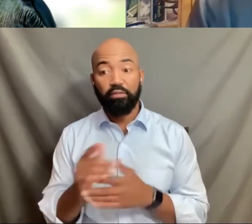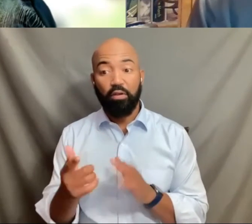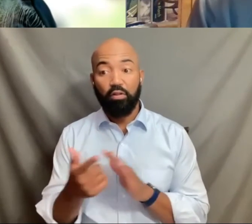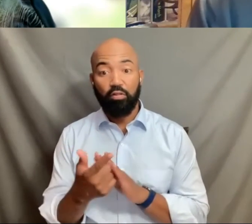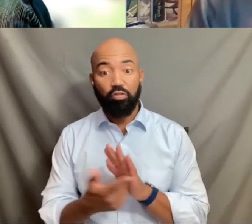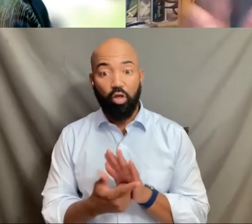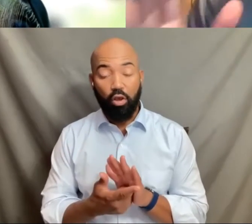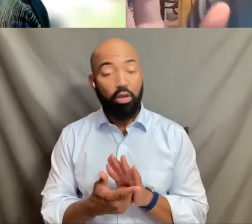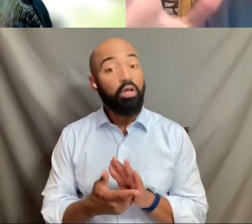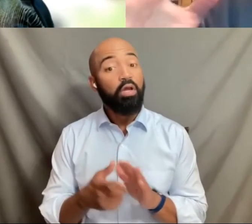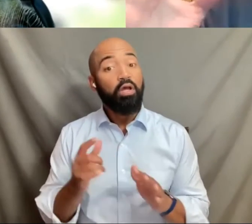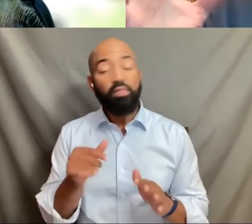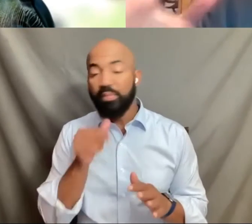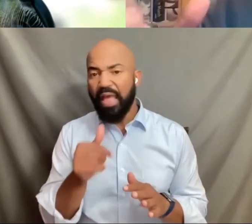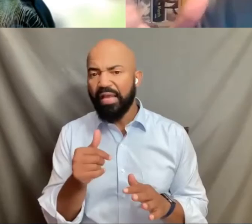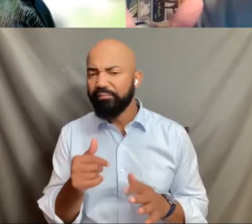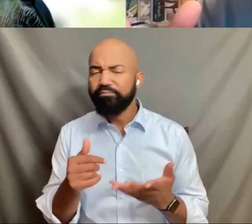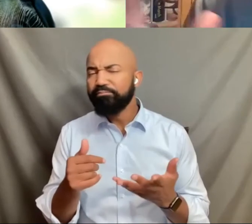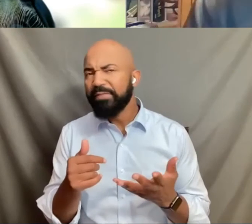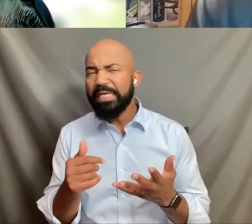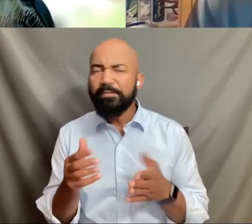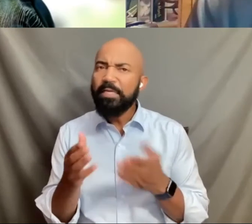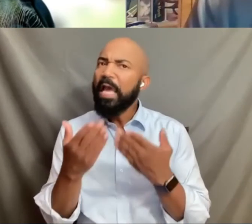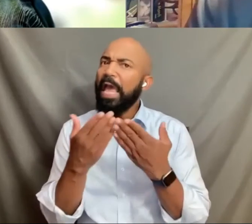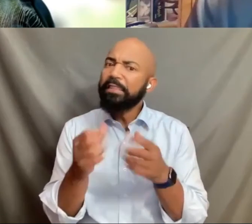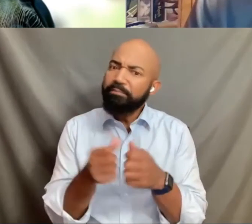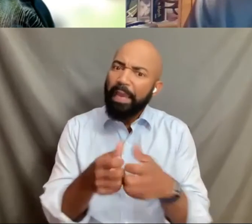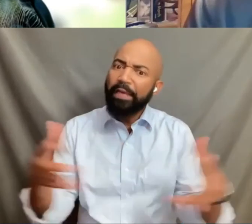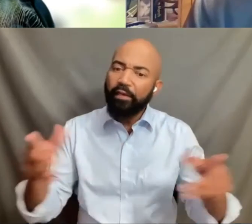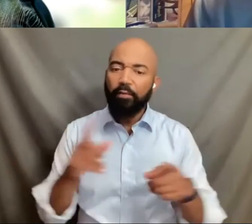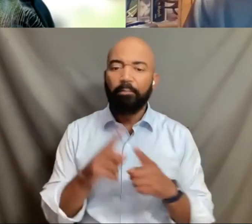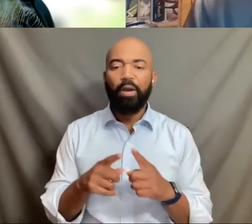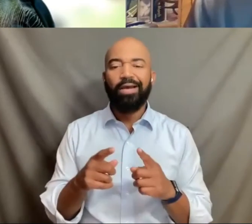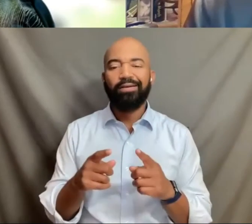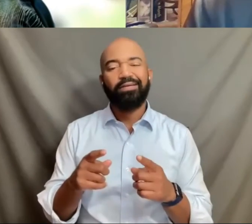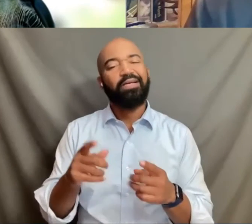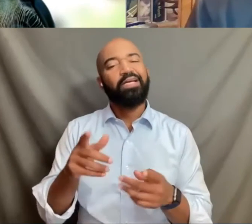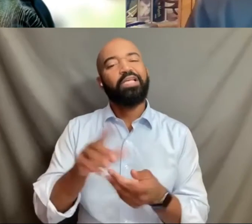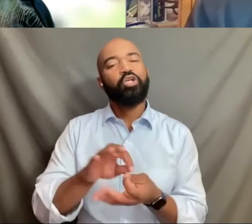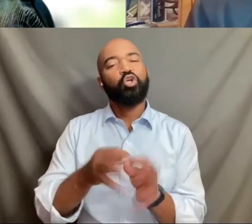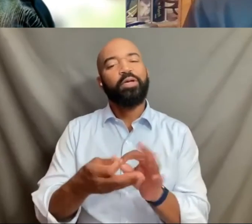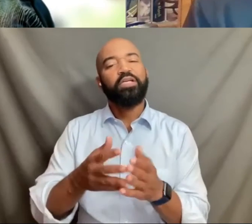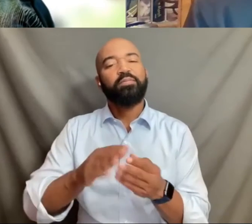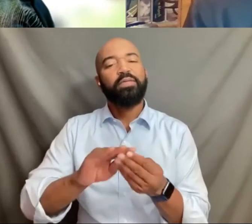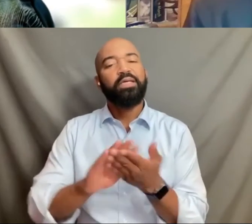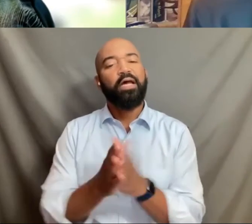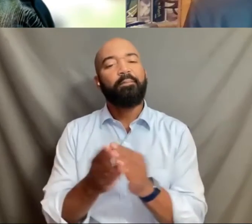but interpreted to mean what it was meant to mean, that's huge for America. That's huge for America.